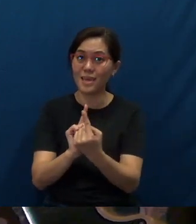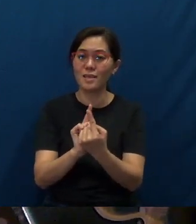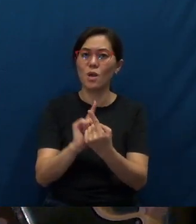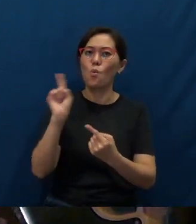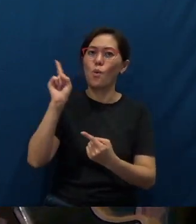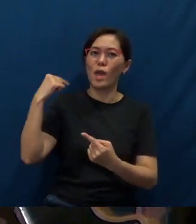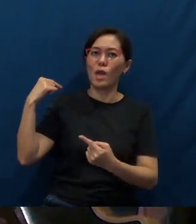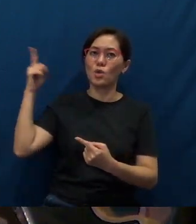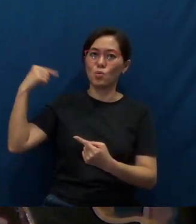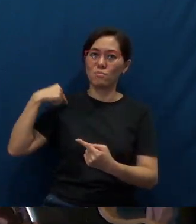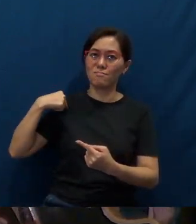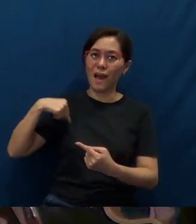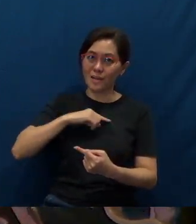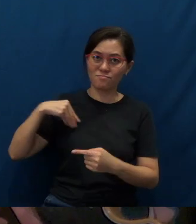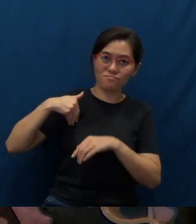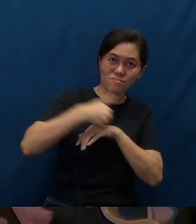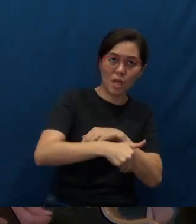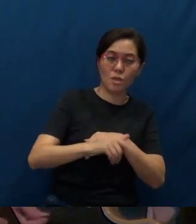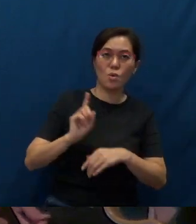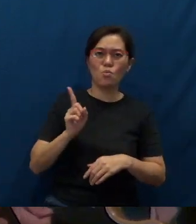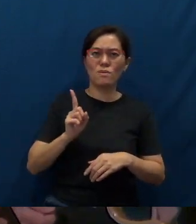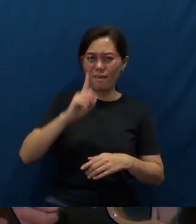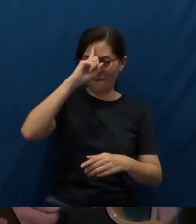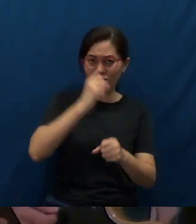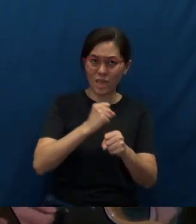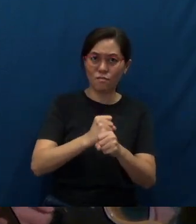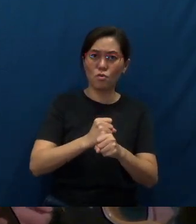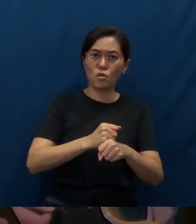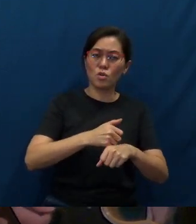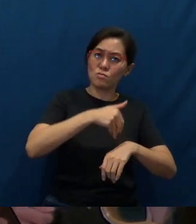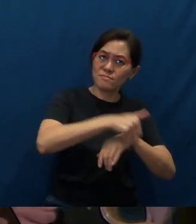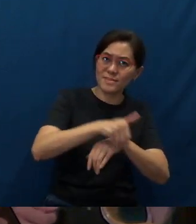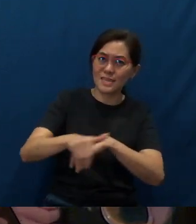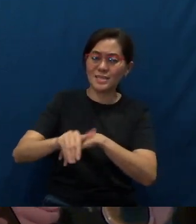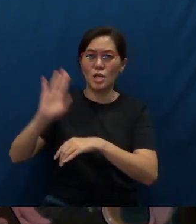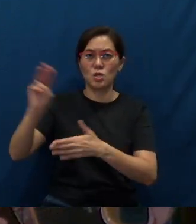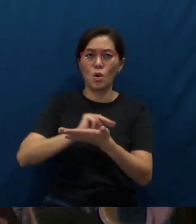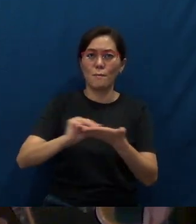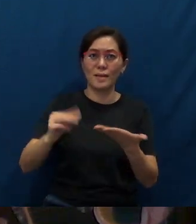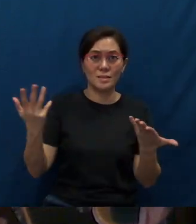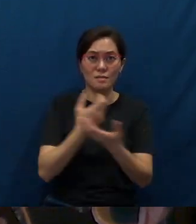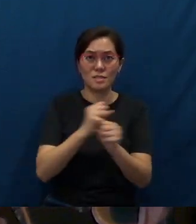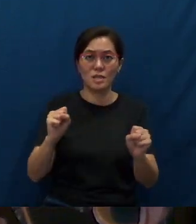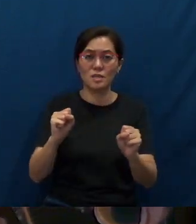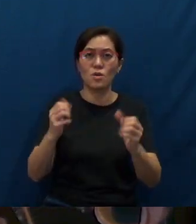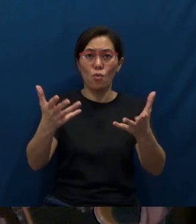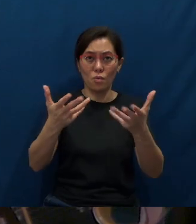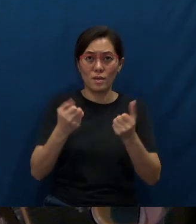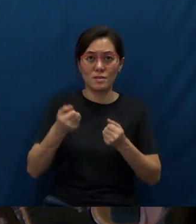And may we be found faithful in delivering Your message of salvation. Let’s receive the Lord’s blessing.